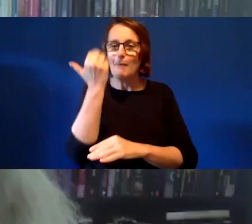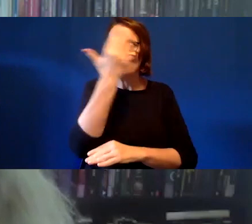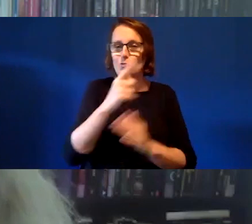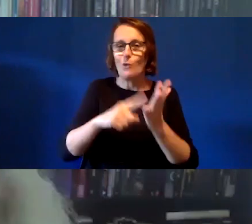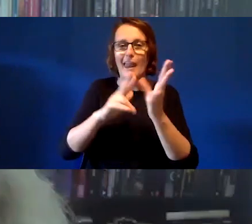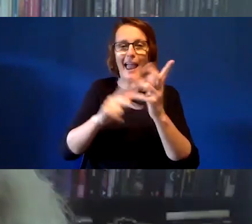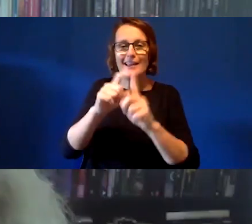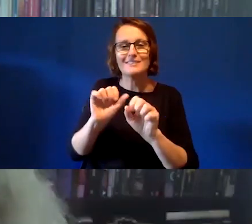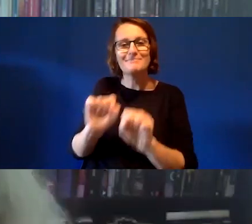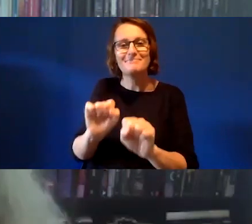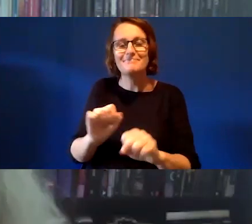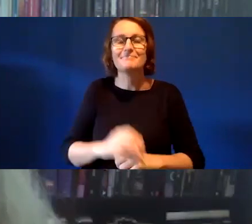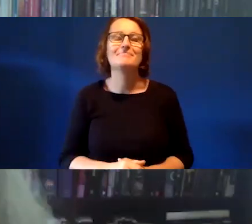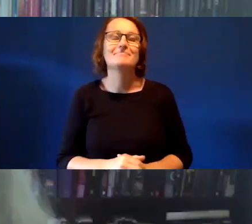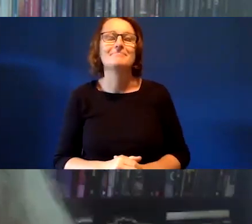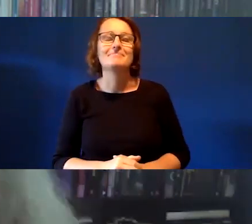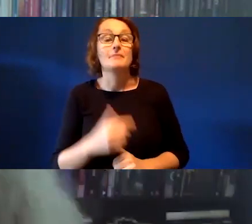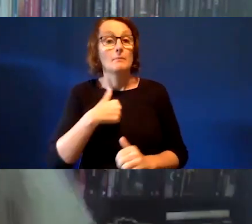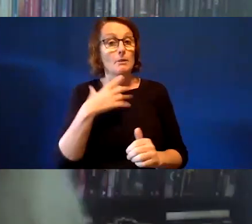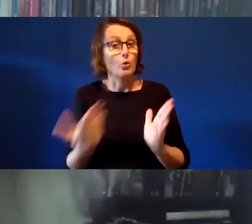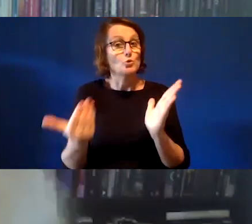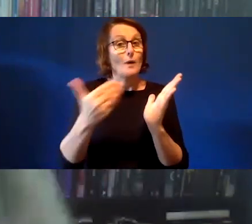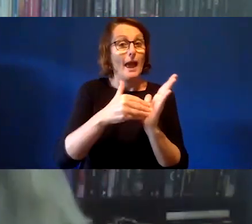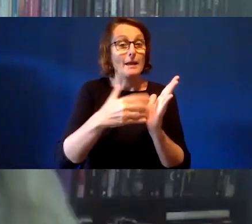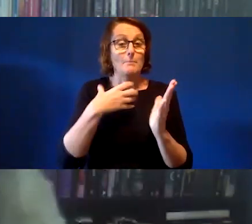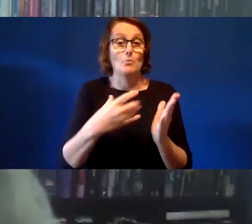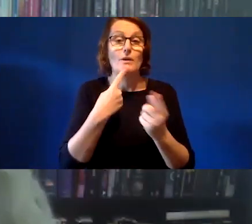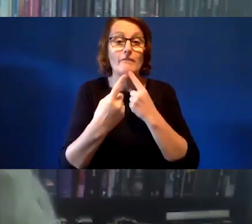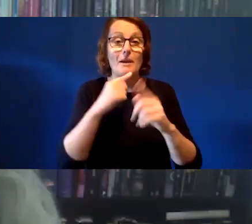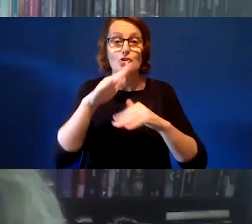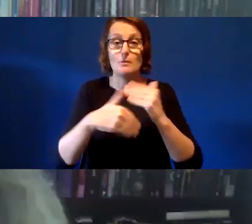another aspect of sharing of country. It was something taught to